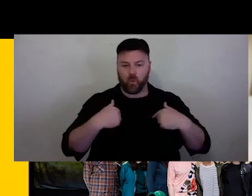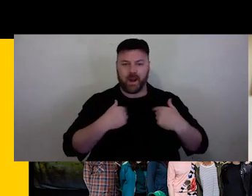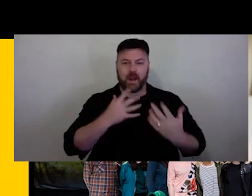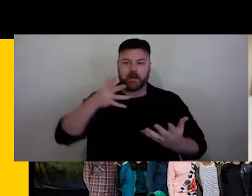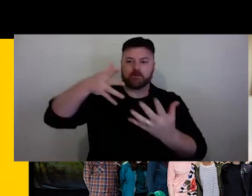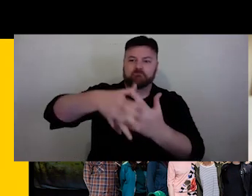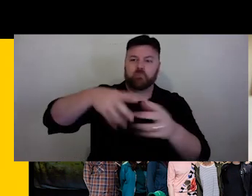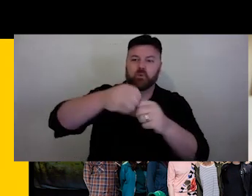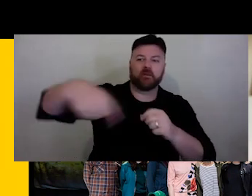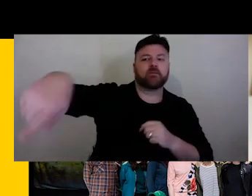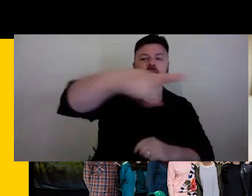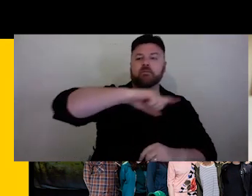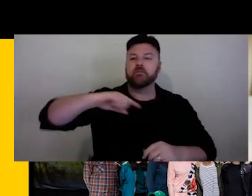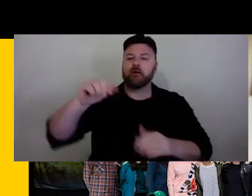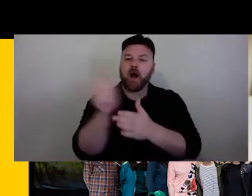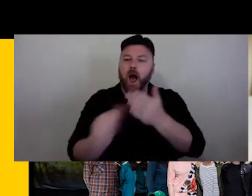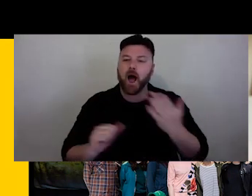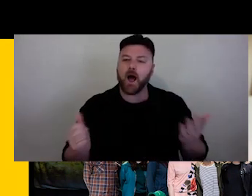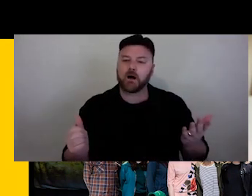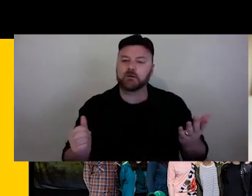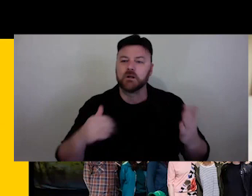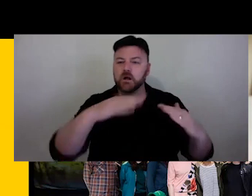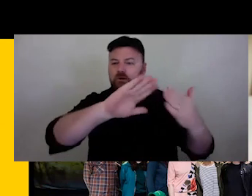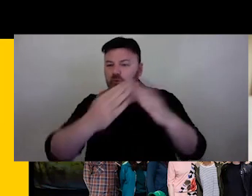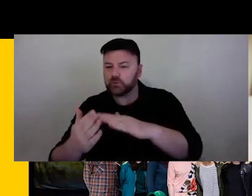and considering what possibilities for affecting change we might have.